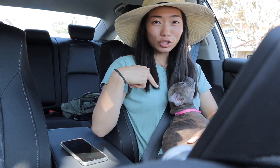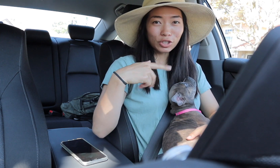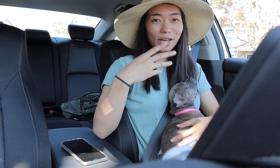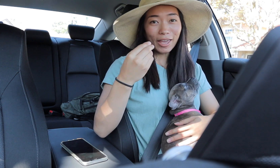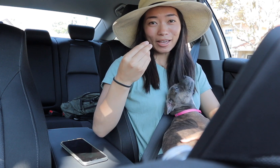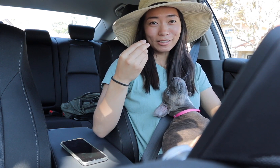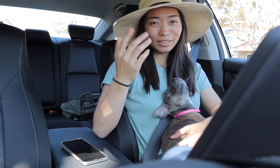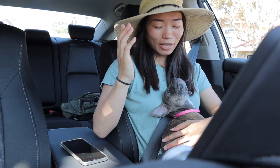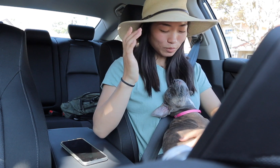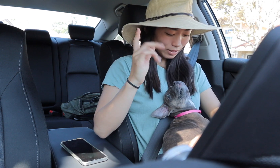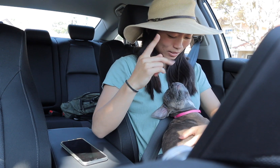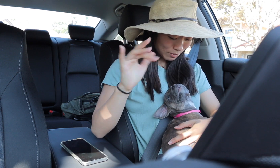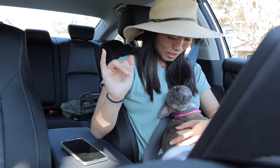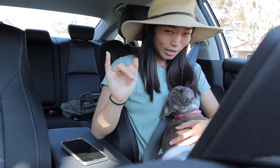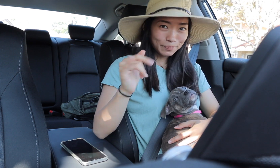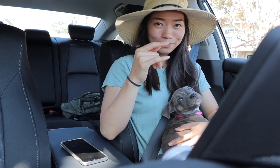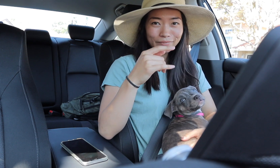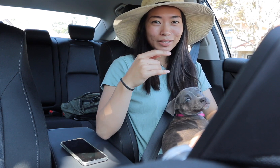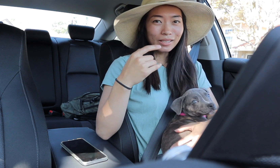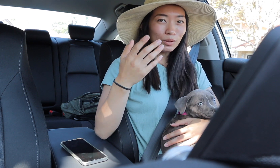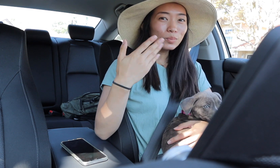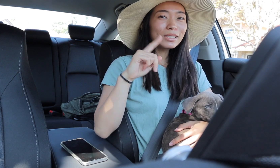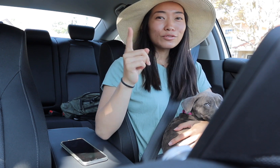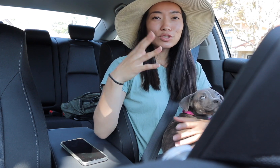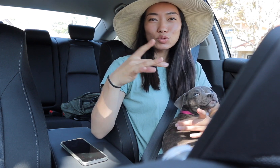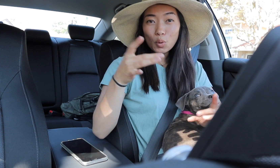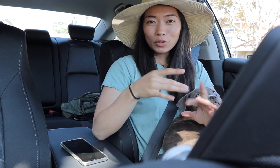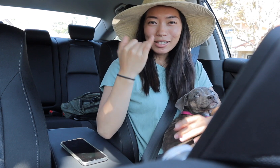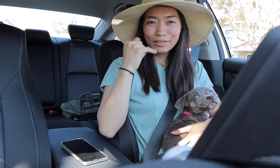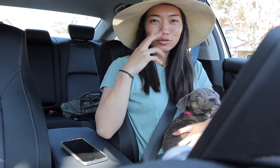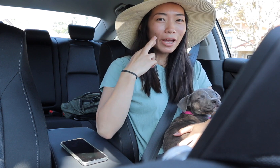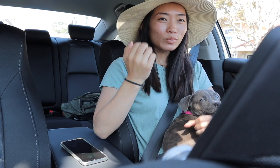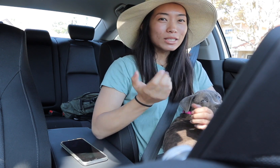her and the camera at the same time it would be a different story if Ryan was